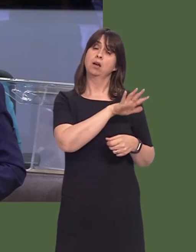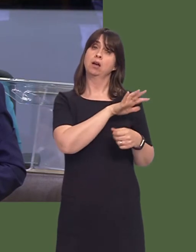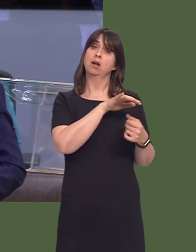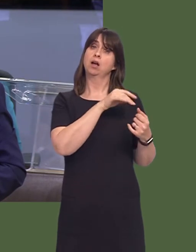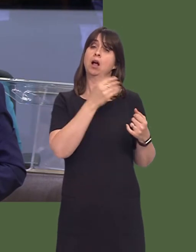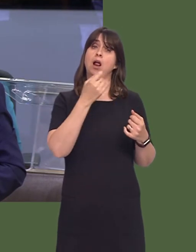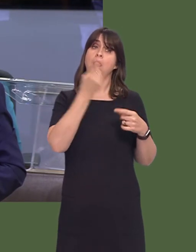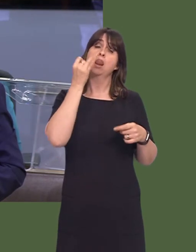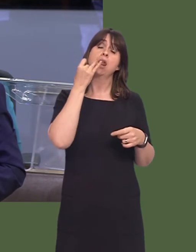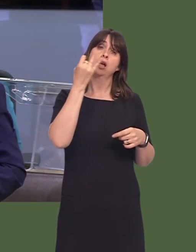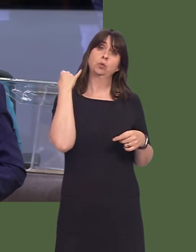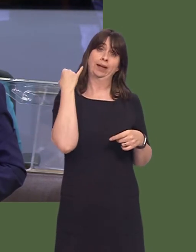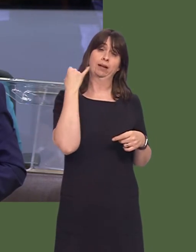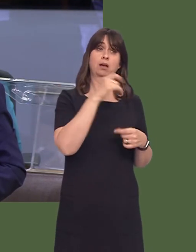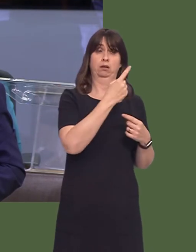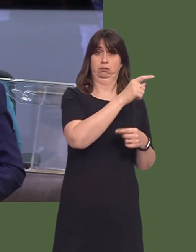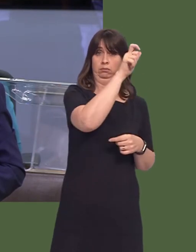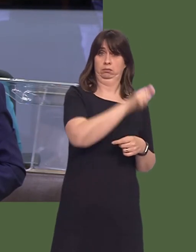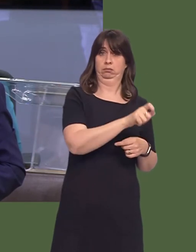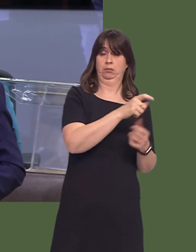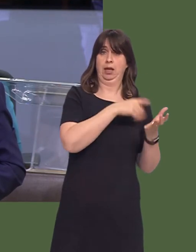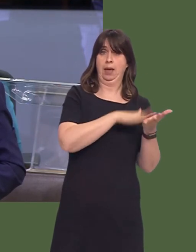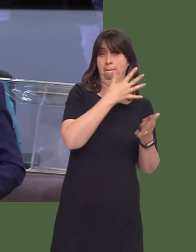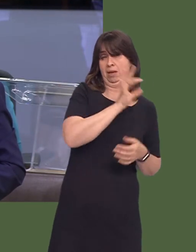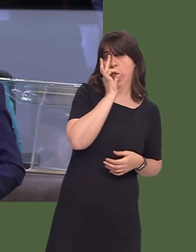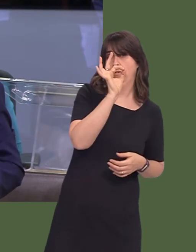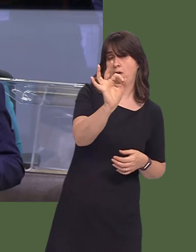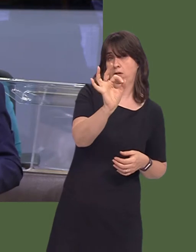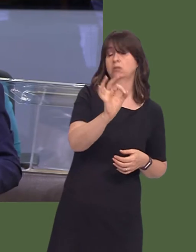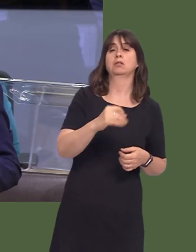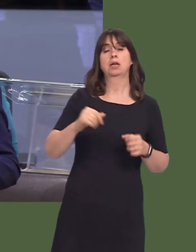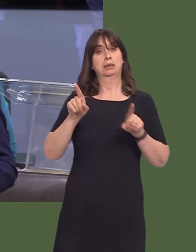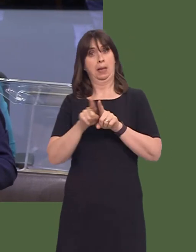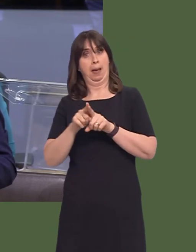asked you last week, I can confirm that I'm also waiting for a response to my subject